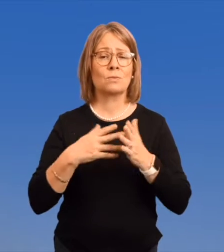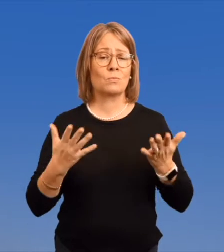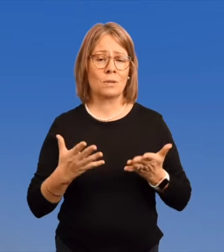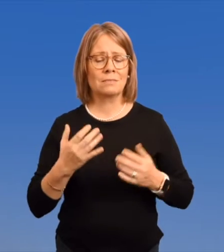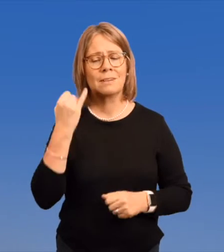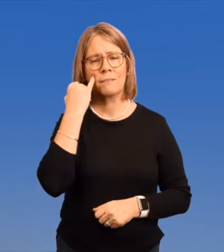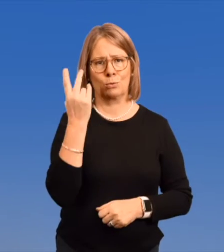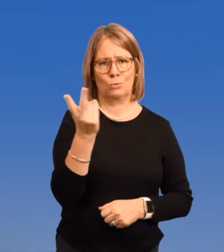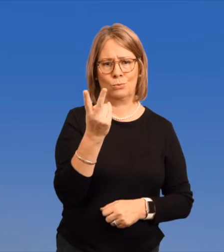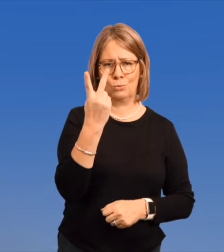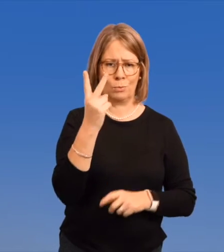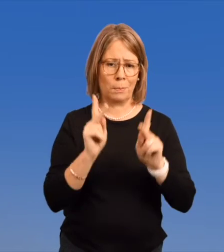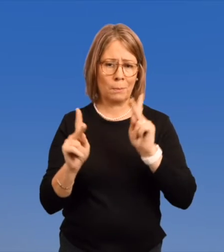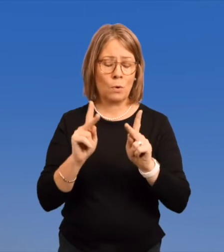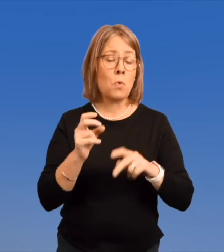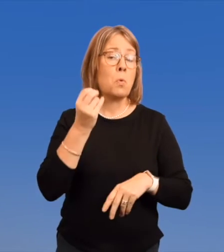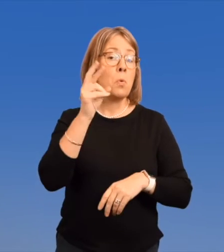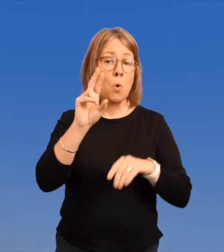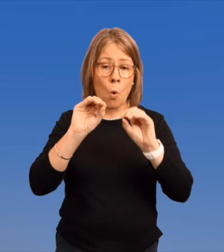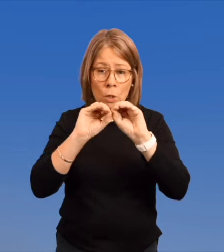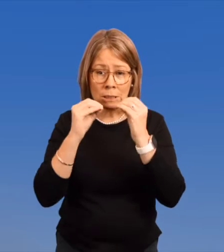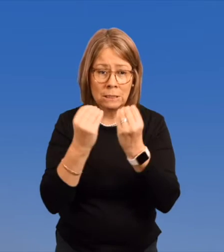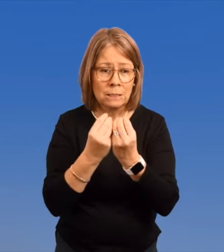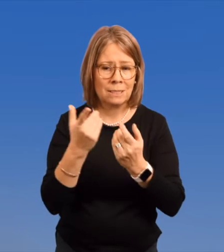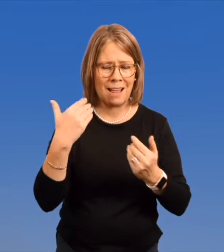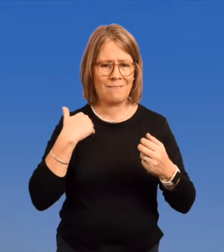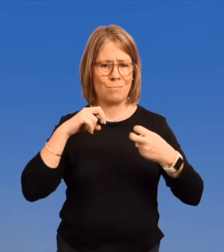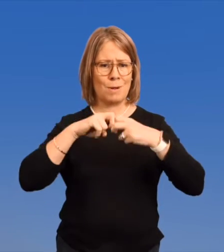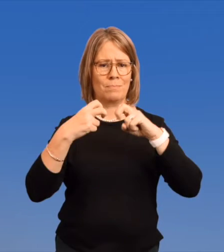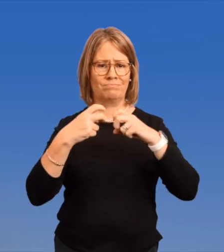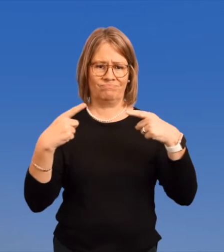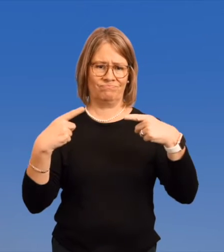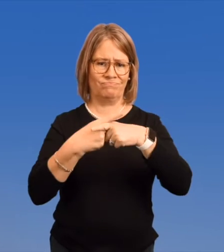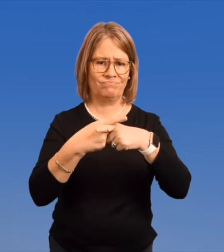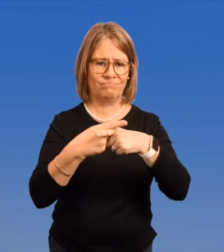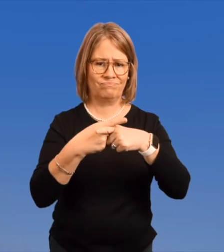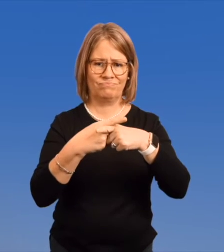When two people or organizations have a problem with each other